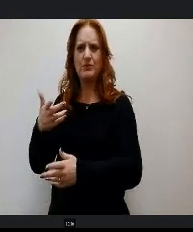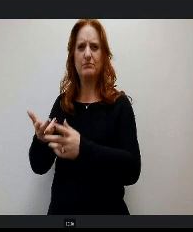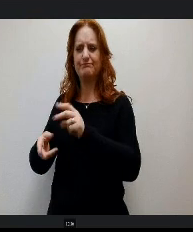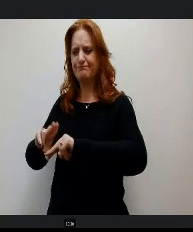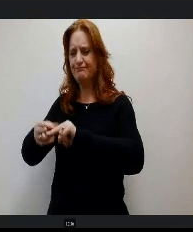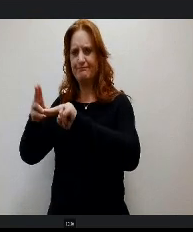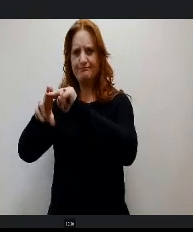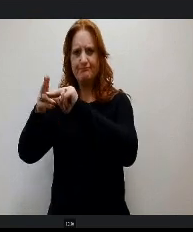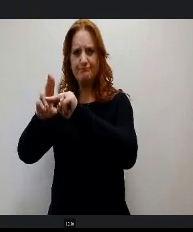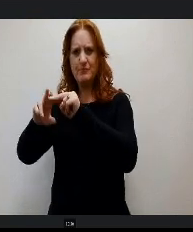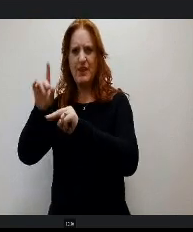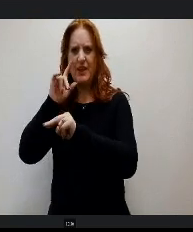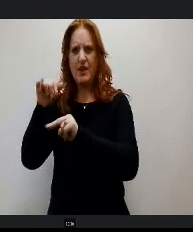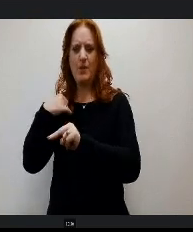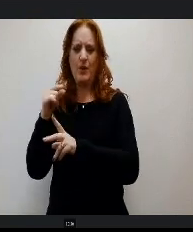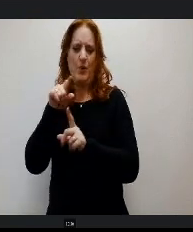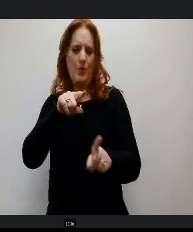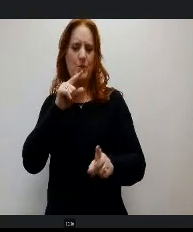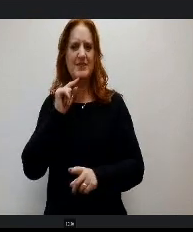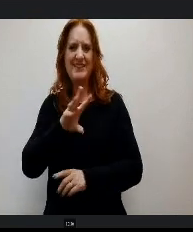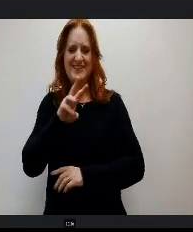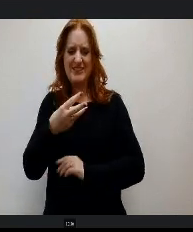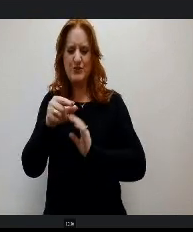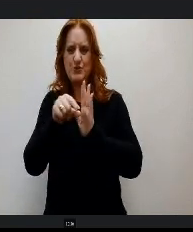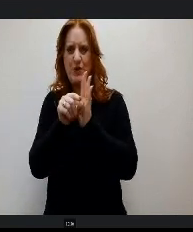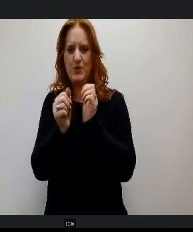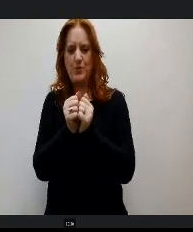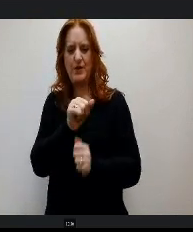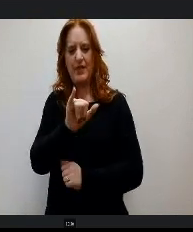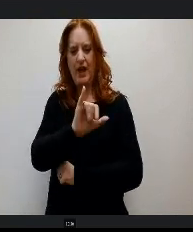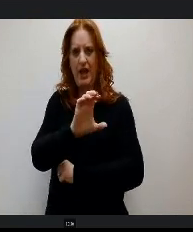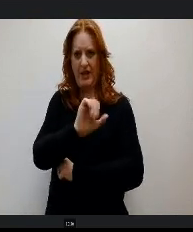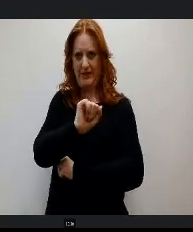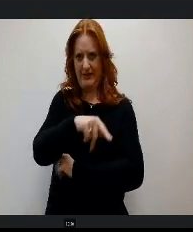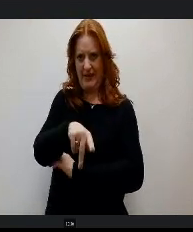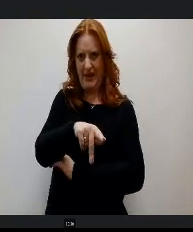grade with ICAP that this is something that unites our or connects our site plan.